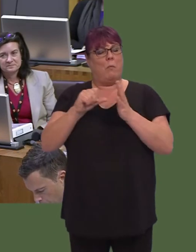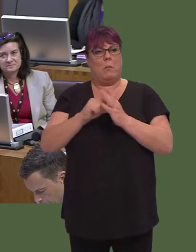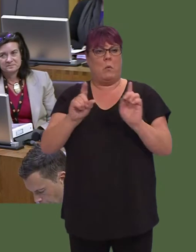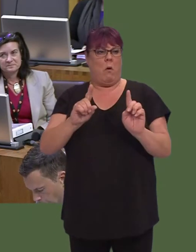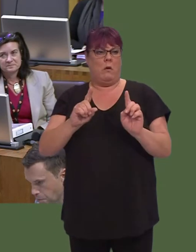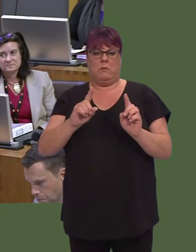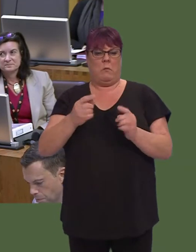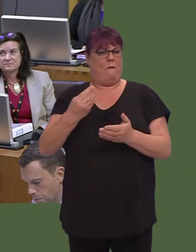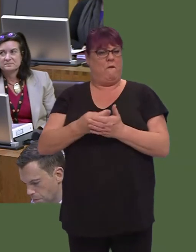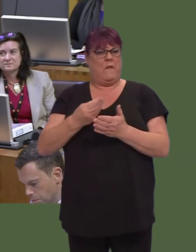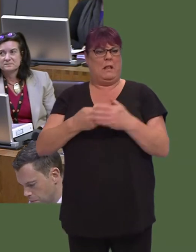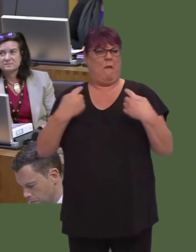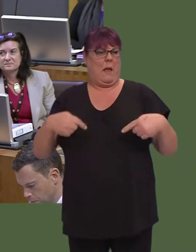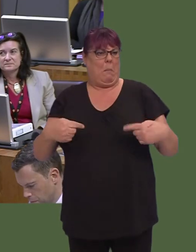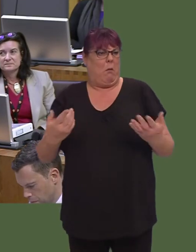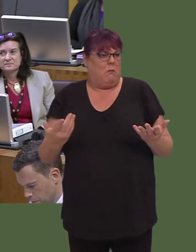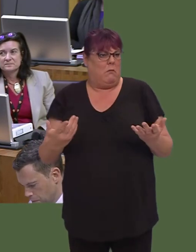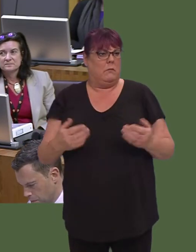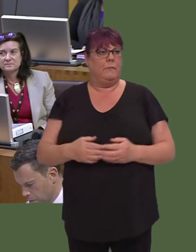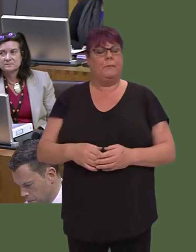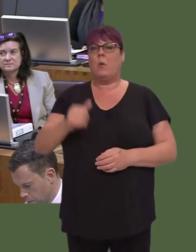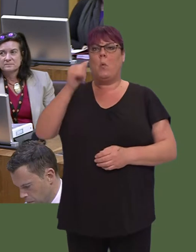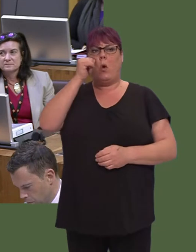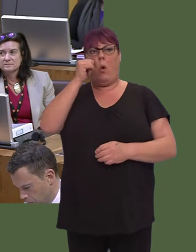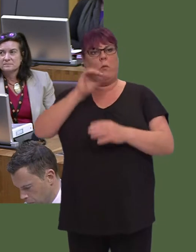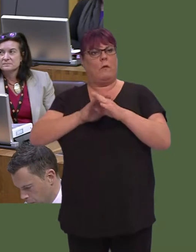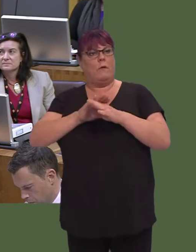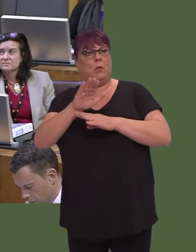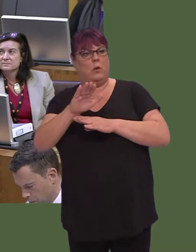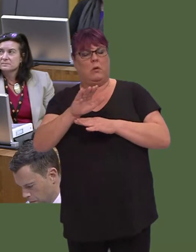And we know that the situation is not going to get better, although I do notice that,